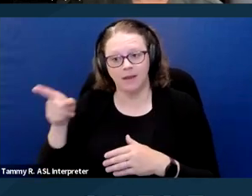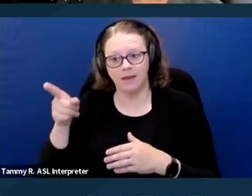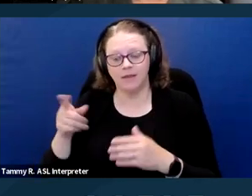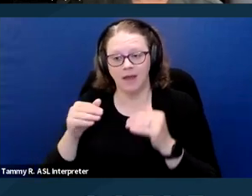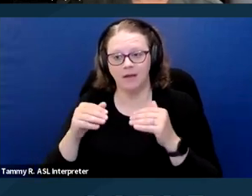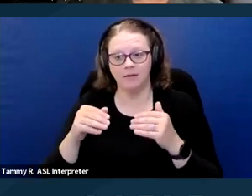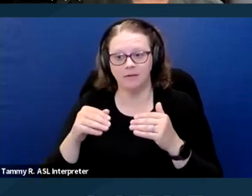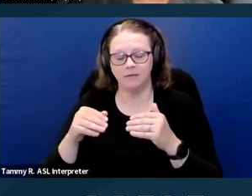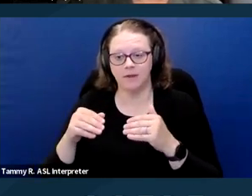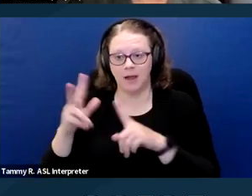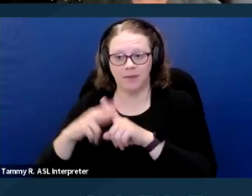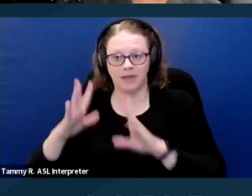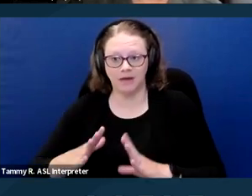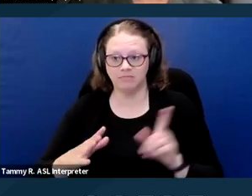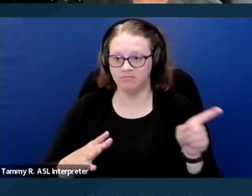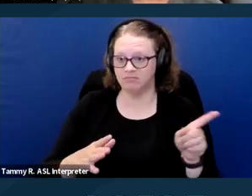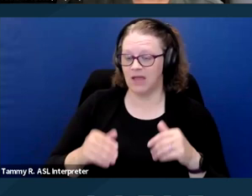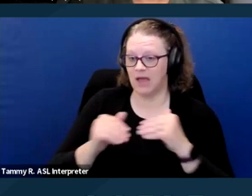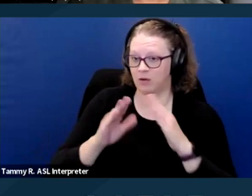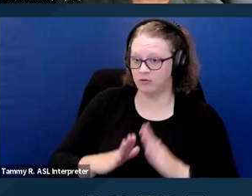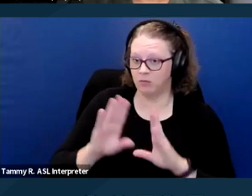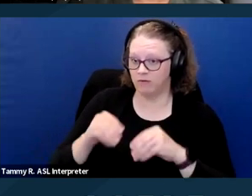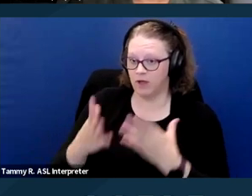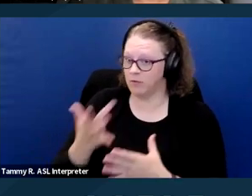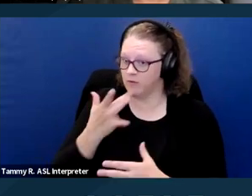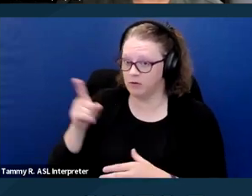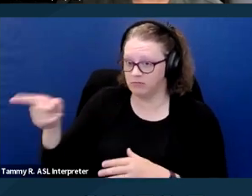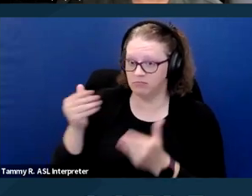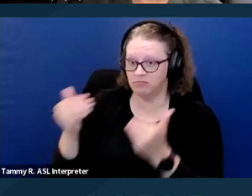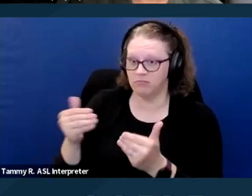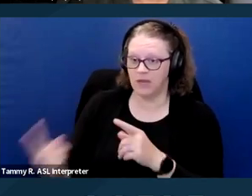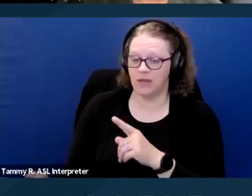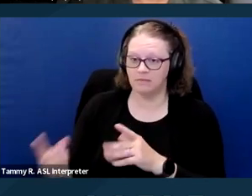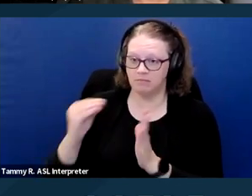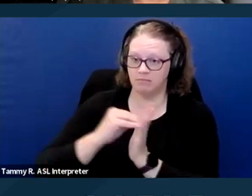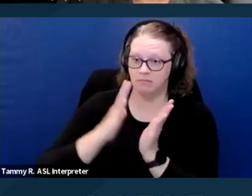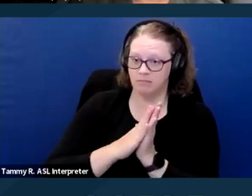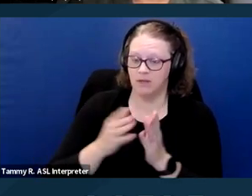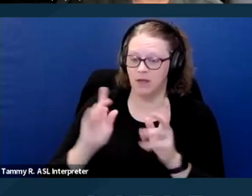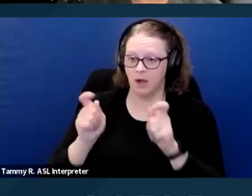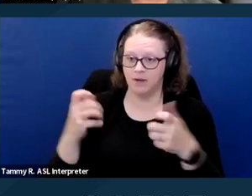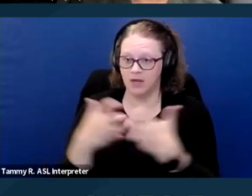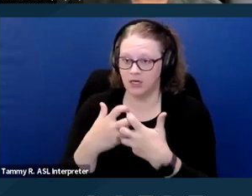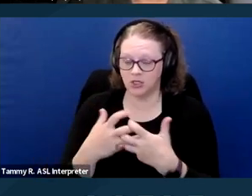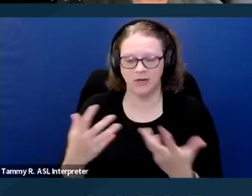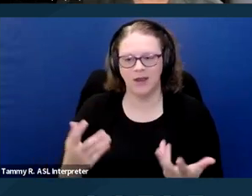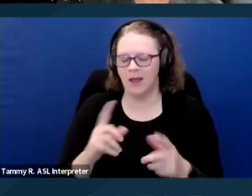that the Fair Housing Act does not allow providers to deny requests for accommodations or deny housing for that reason